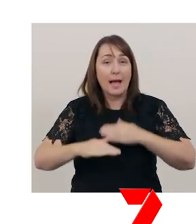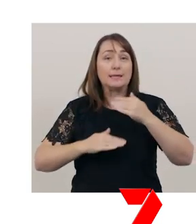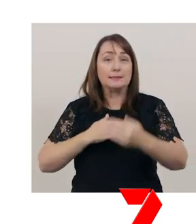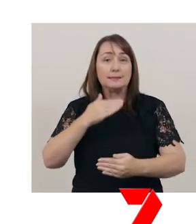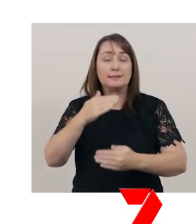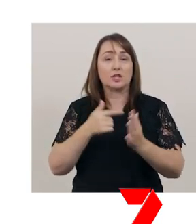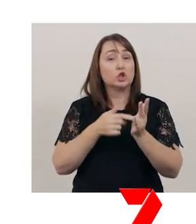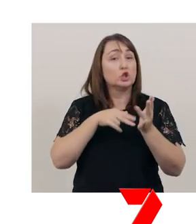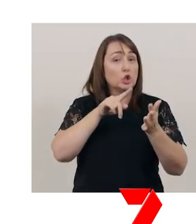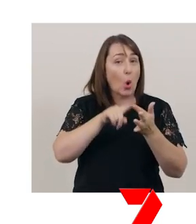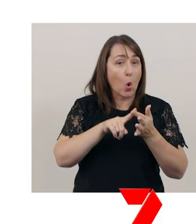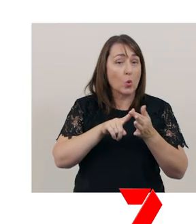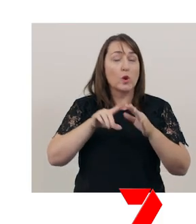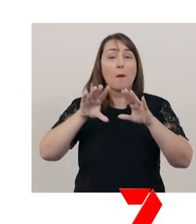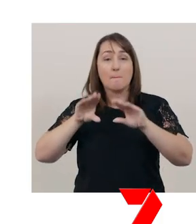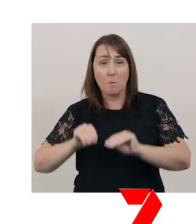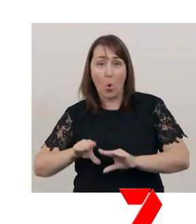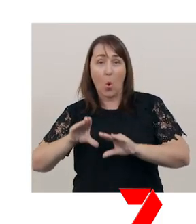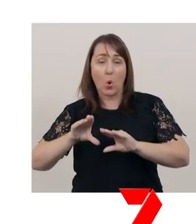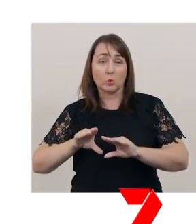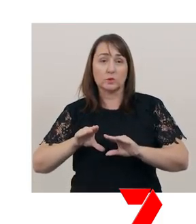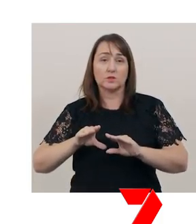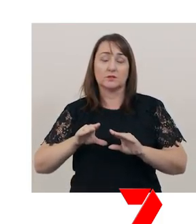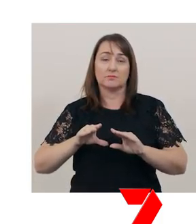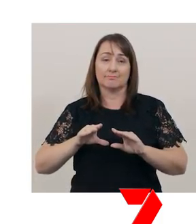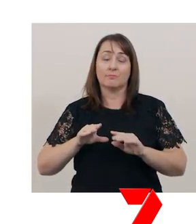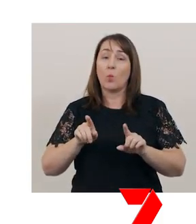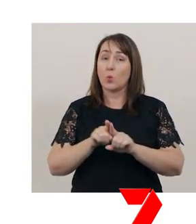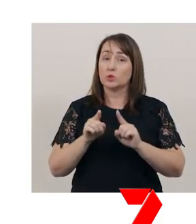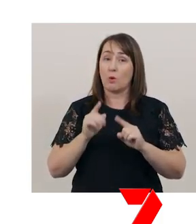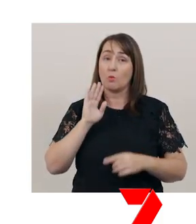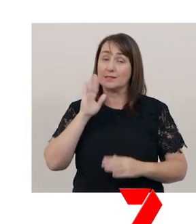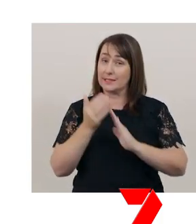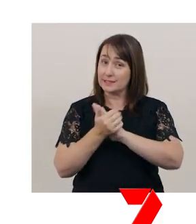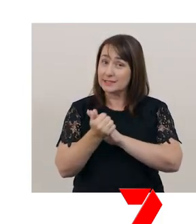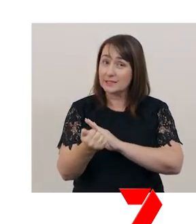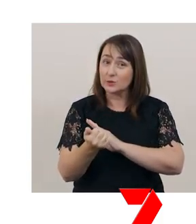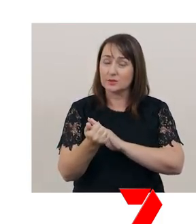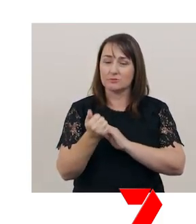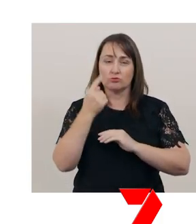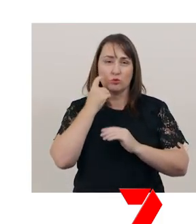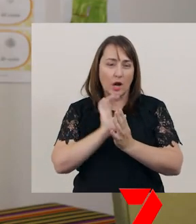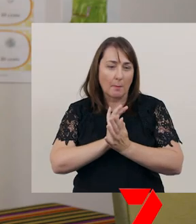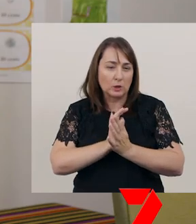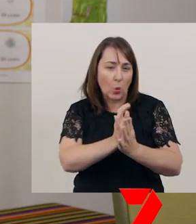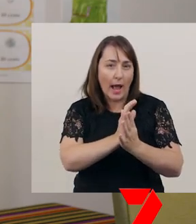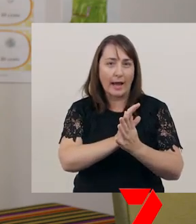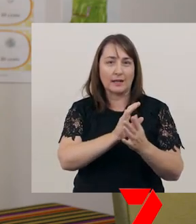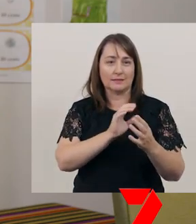I'd also plan to use my presentation skills to engage and persuade my audience.